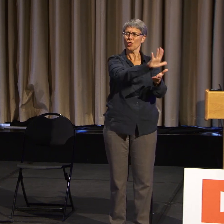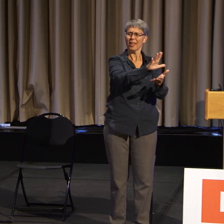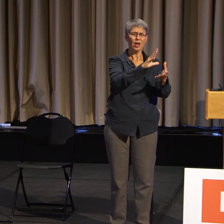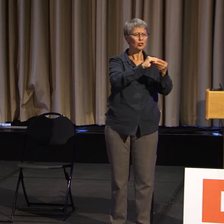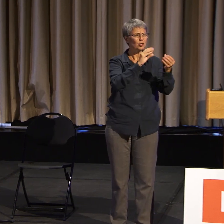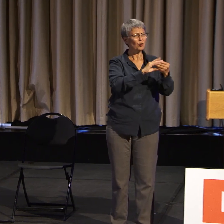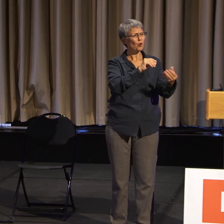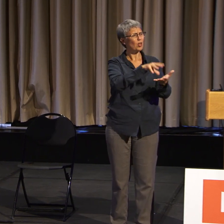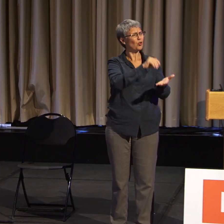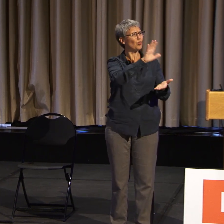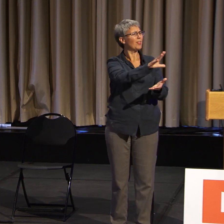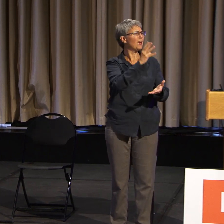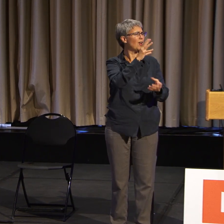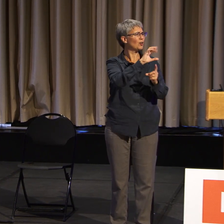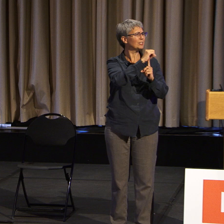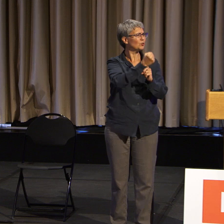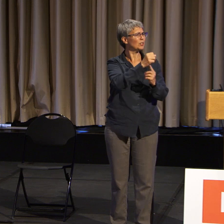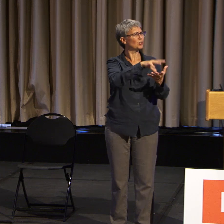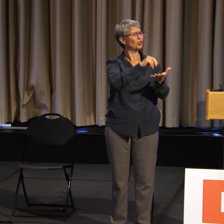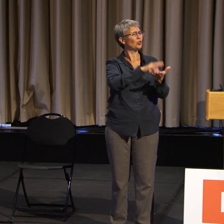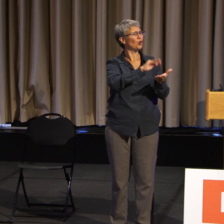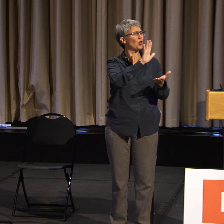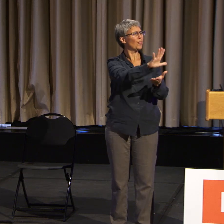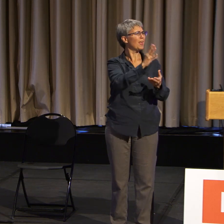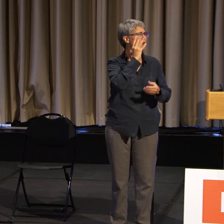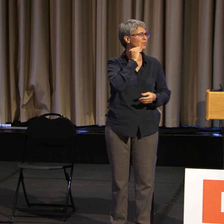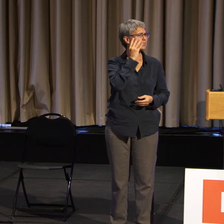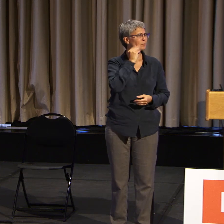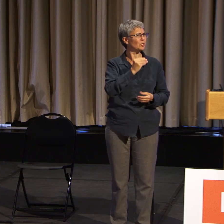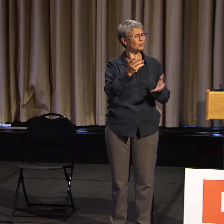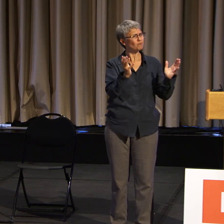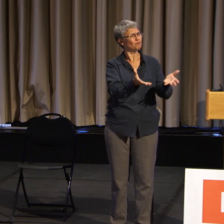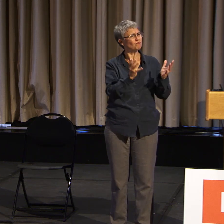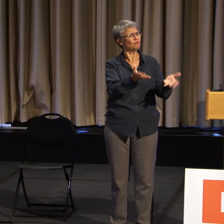Just kind of leave the Lord out of it, and talk practical stuff.